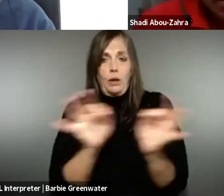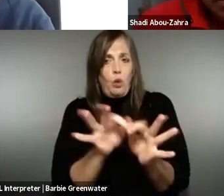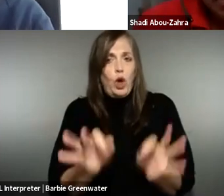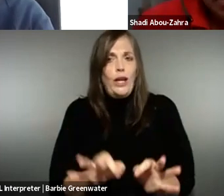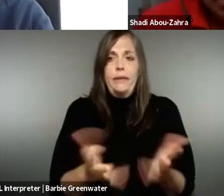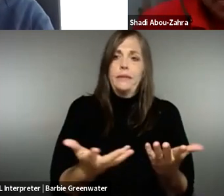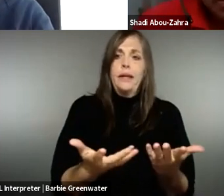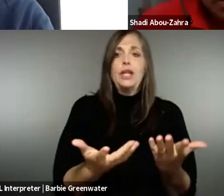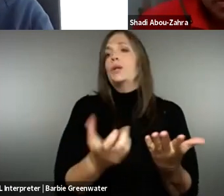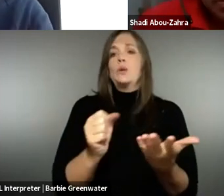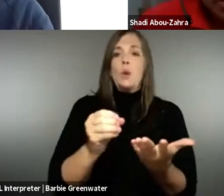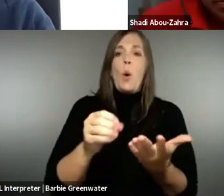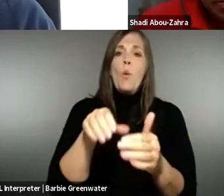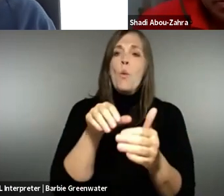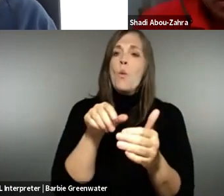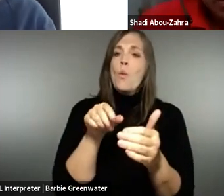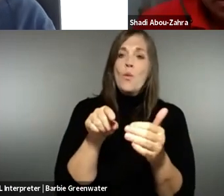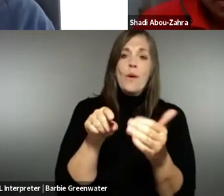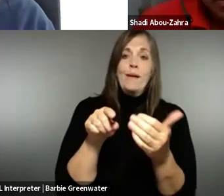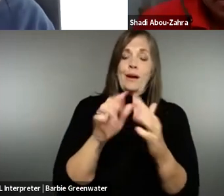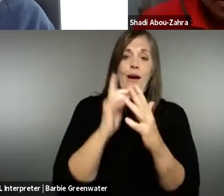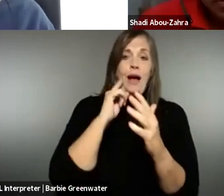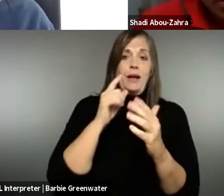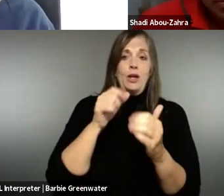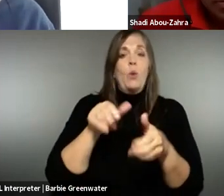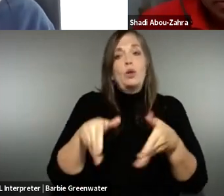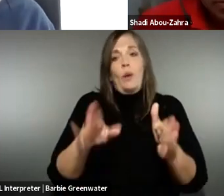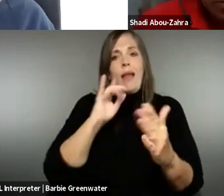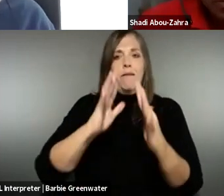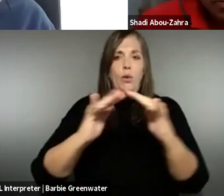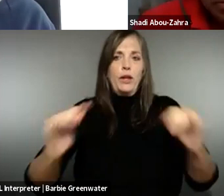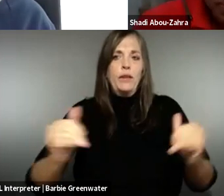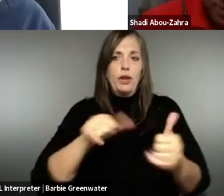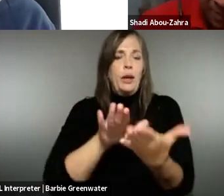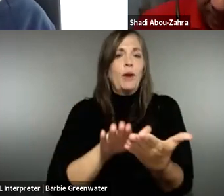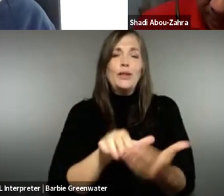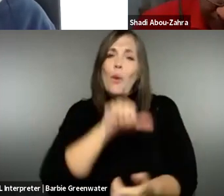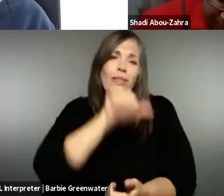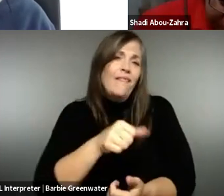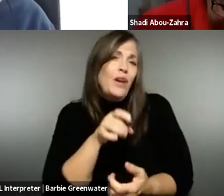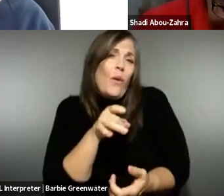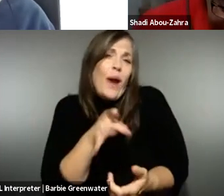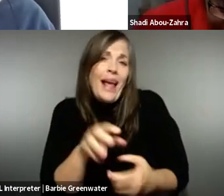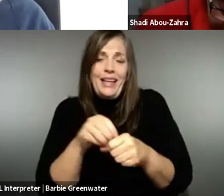allow for diversity of approach. Exactly what you said at the beginning, this is subsidiary in practice. You know, and love it or